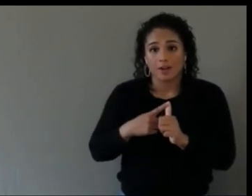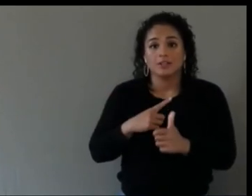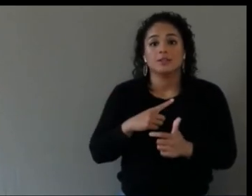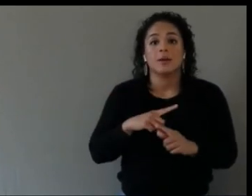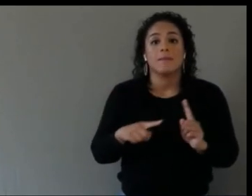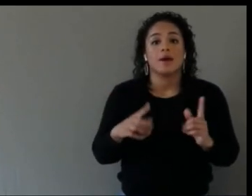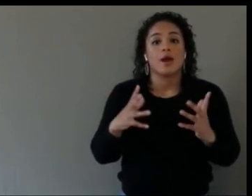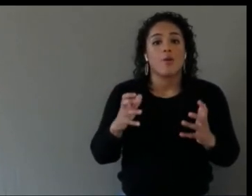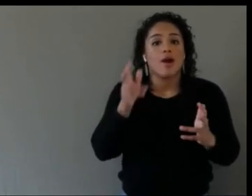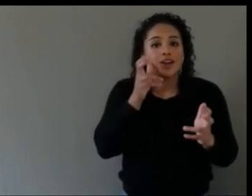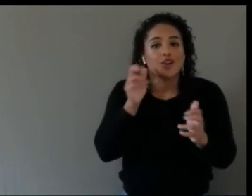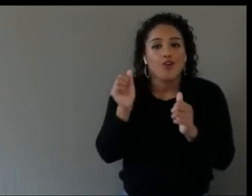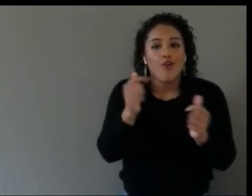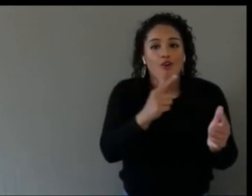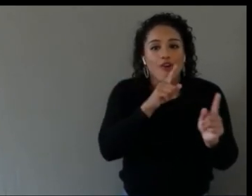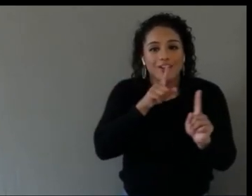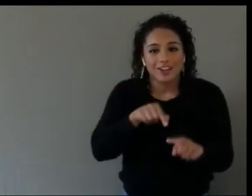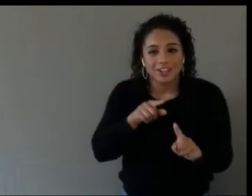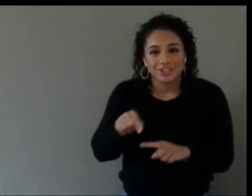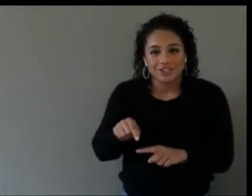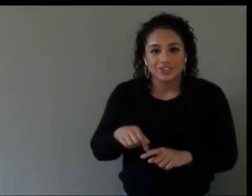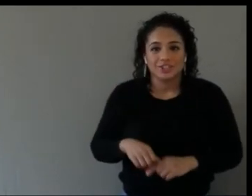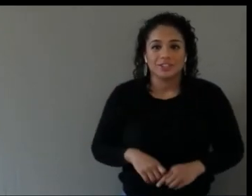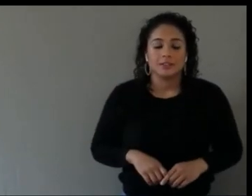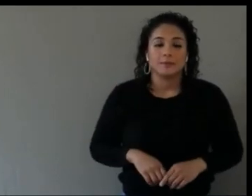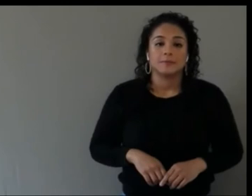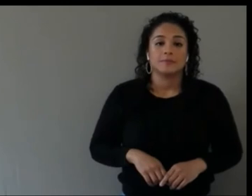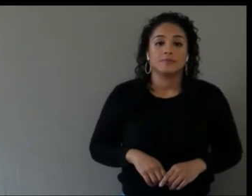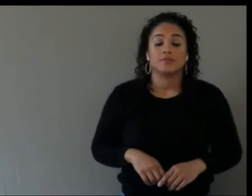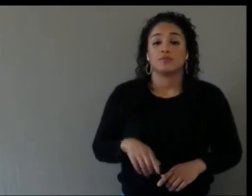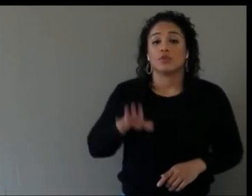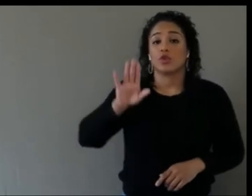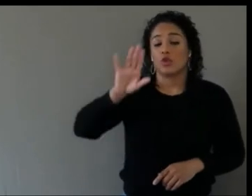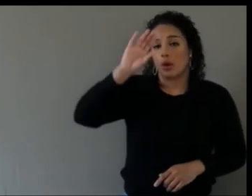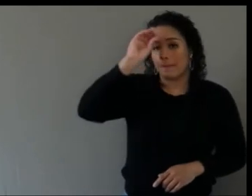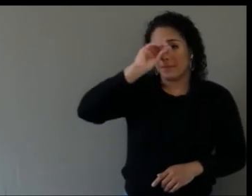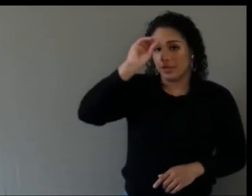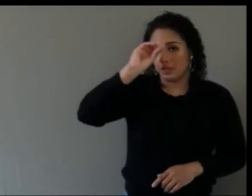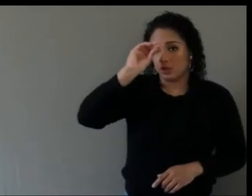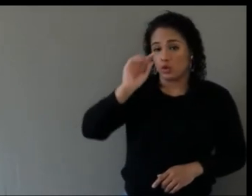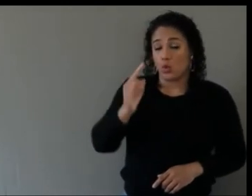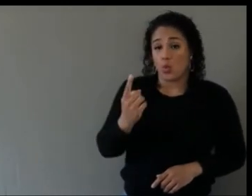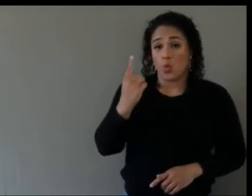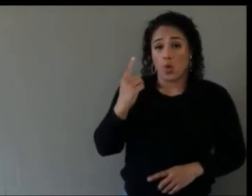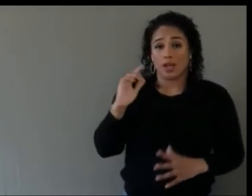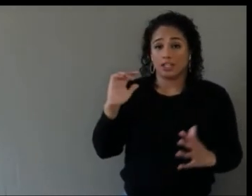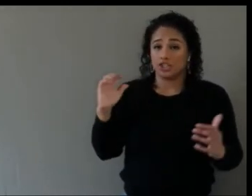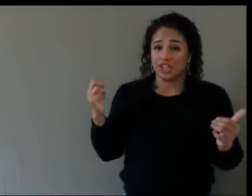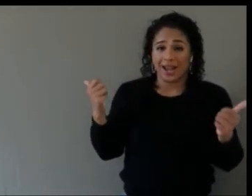What in your opinion is the one greatest unsolved challenge in accessibility in user experience